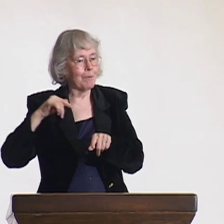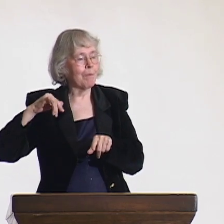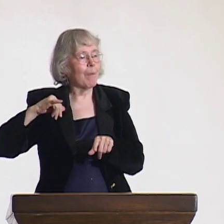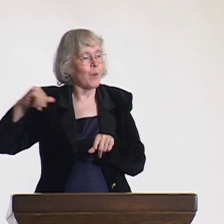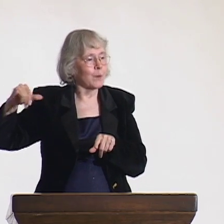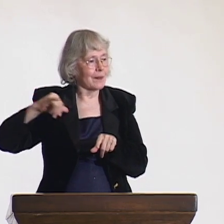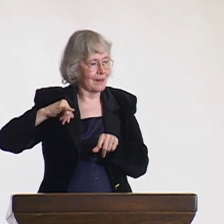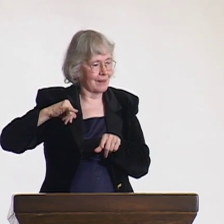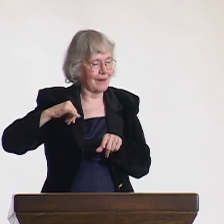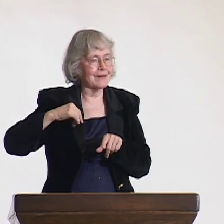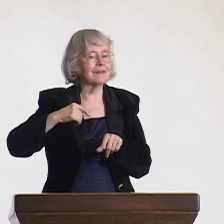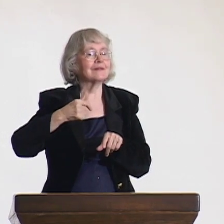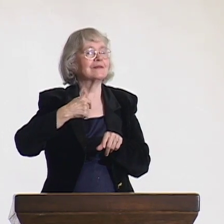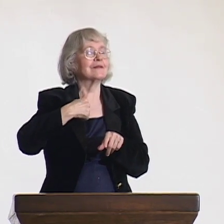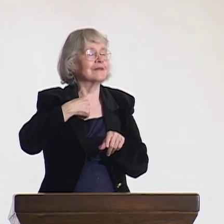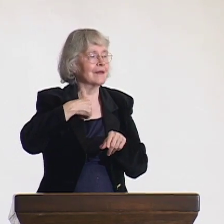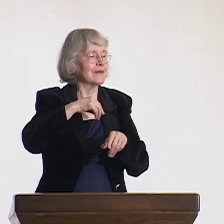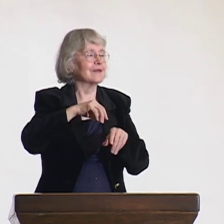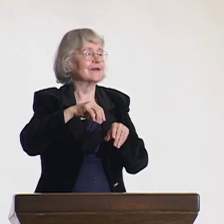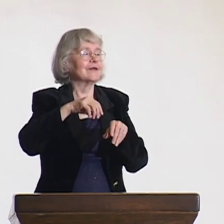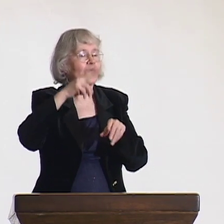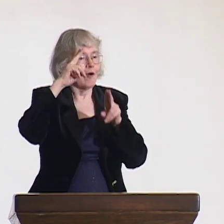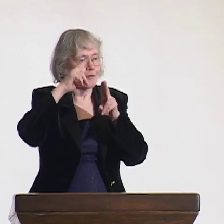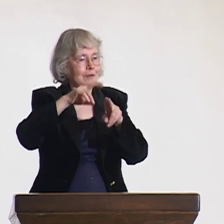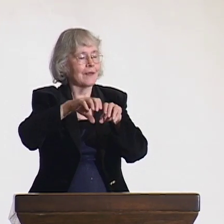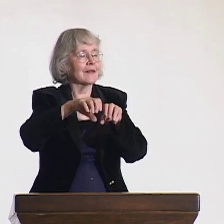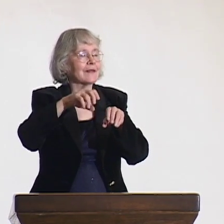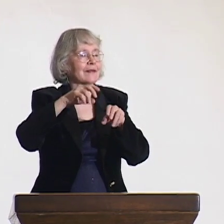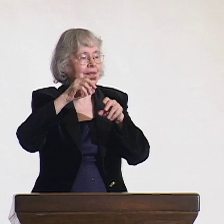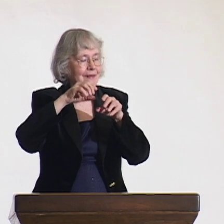He and I simultaneously received honorary degrees.